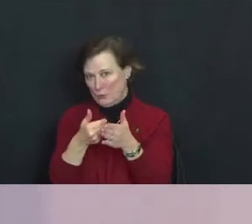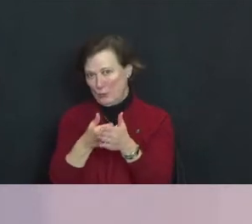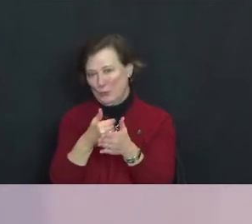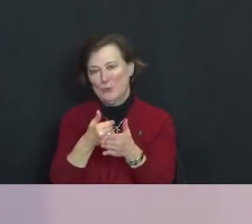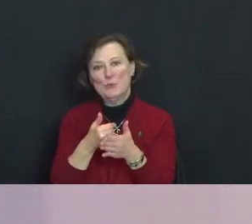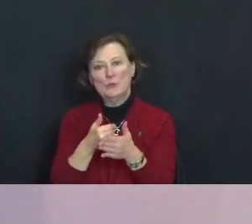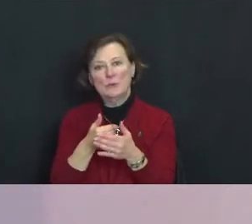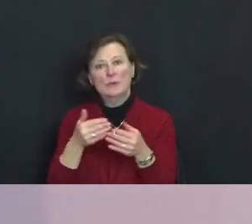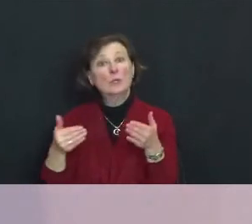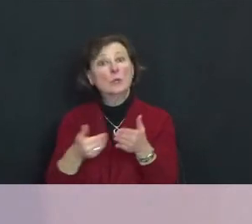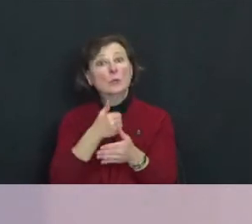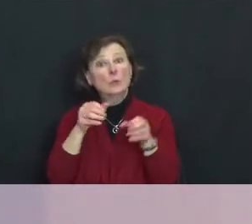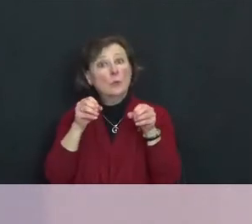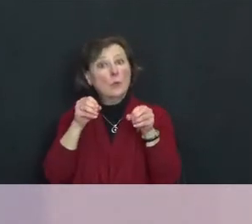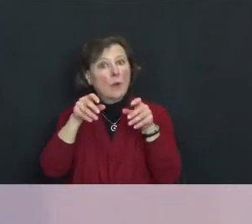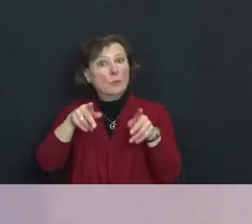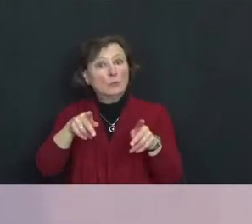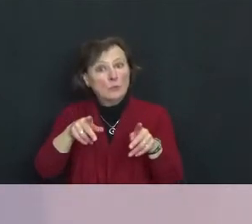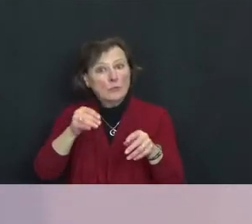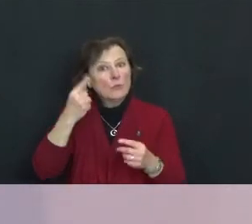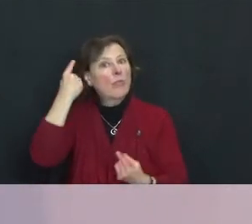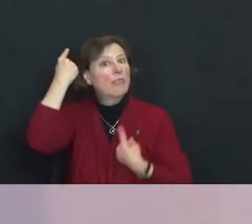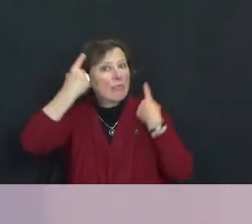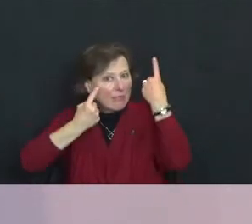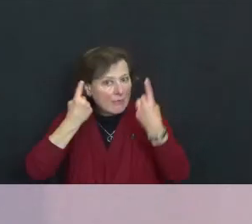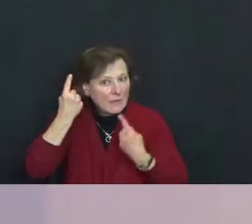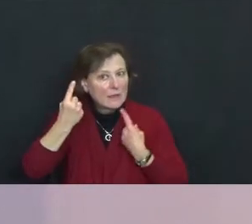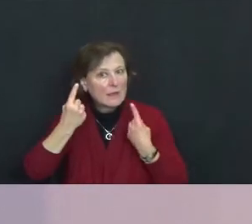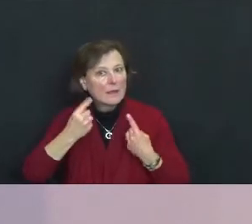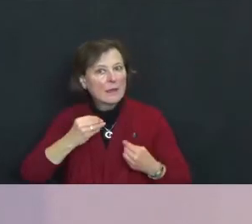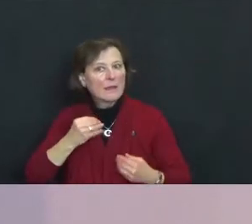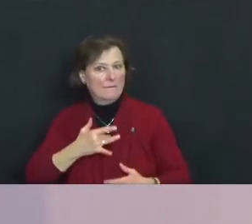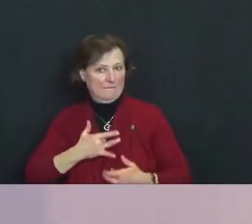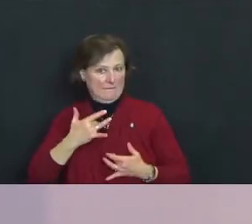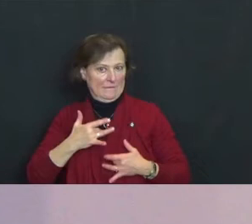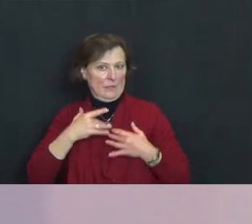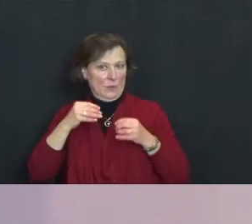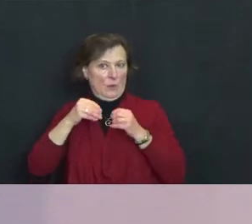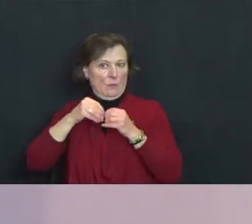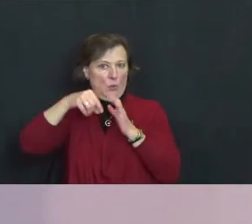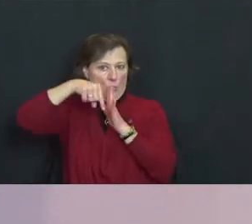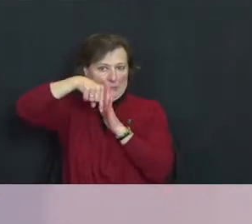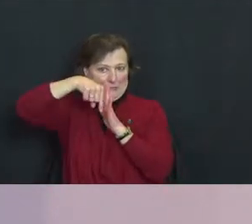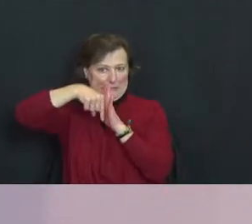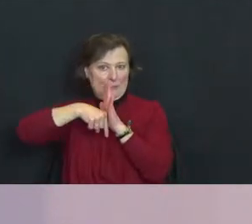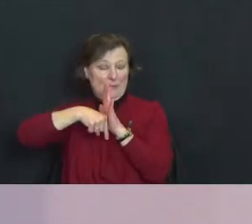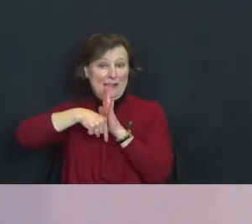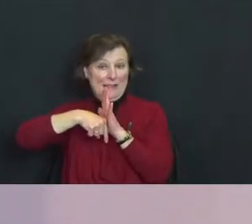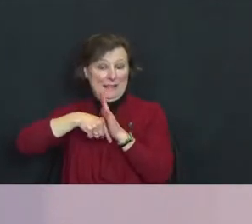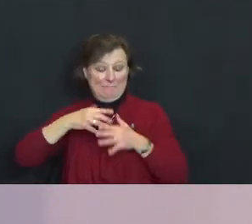A new opportunity to think and feel more deeply.